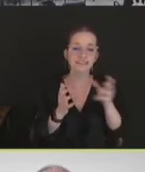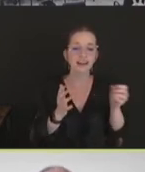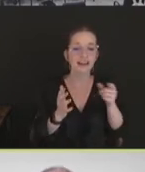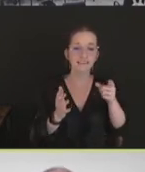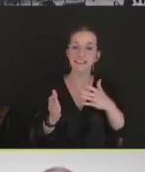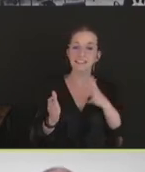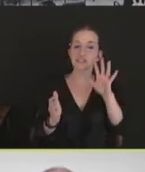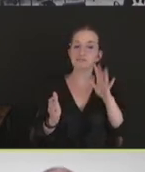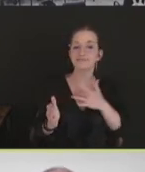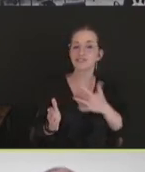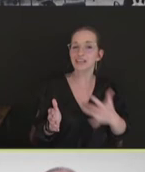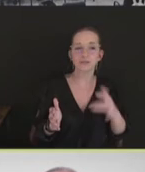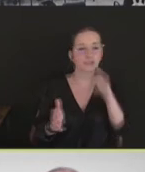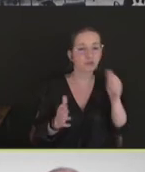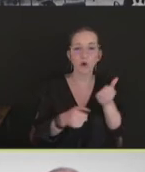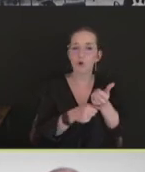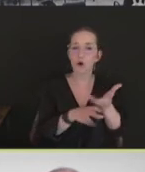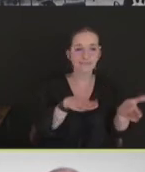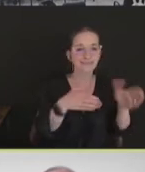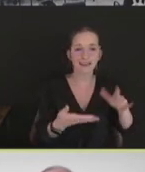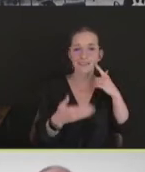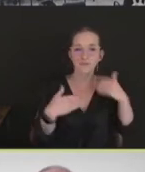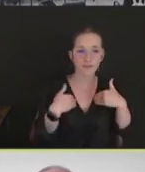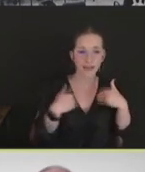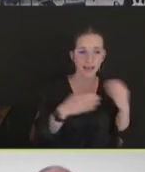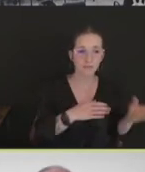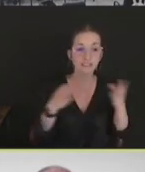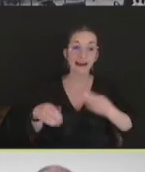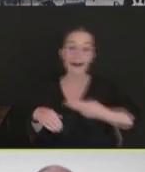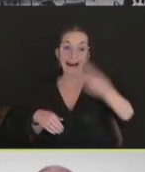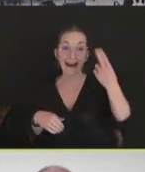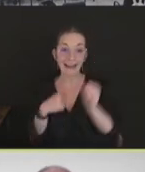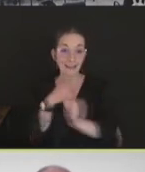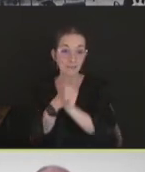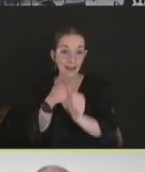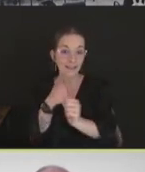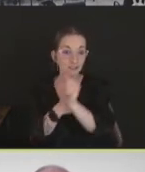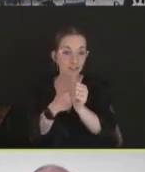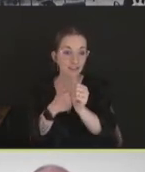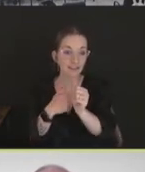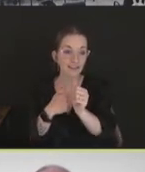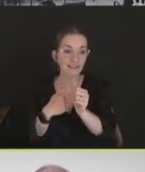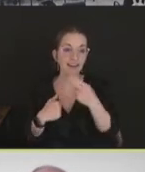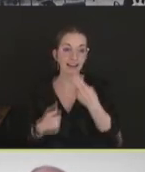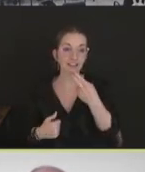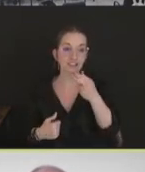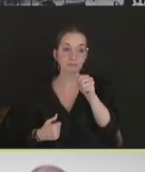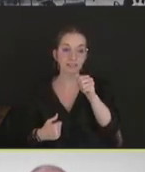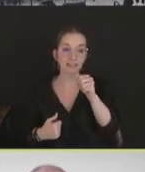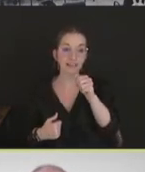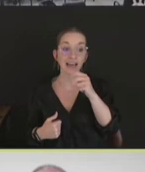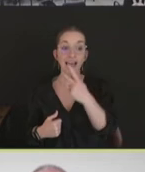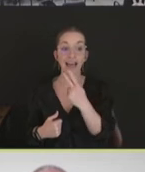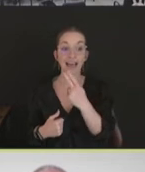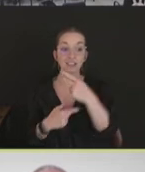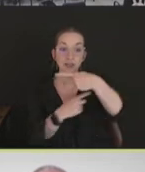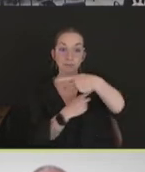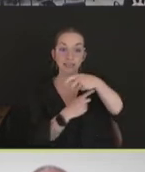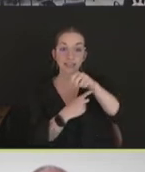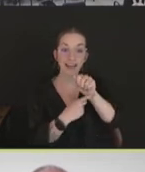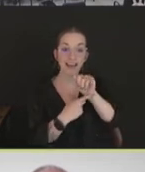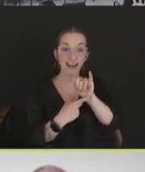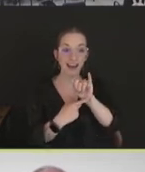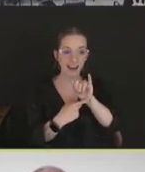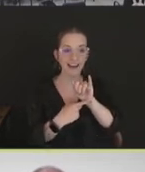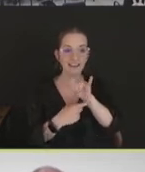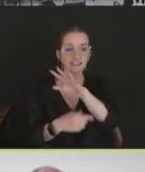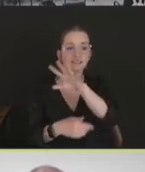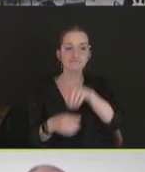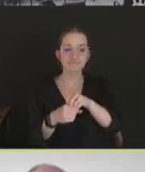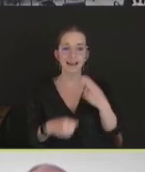And the highly pathogenic avian influenza viruses are mainly lumped in with the H5 and H7 subtypes.